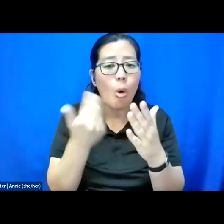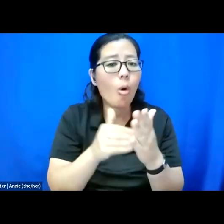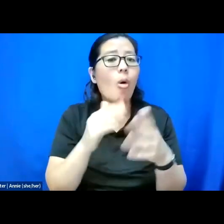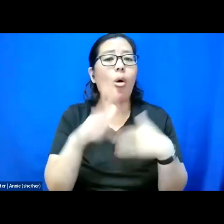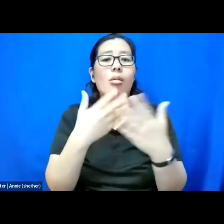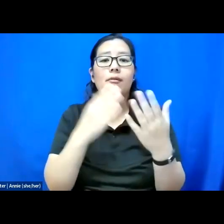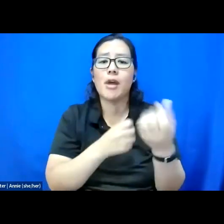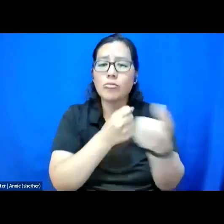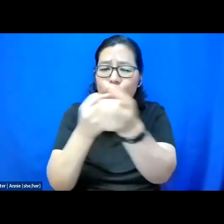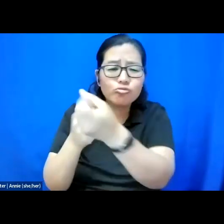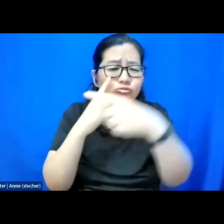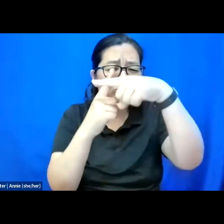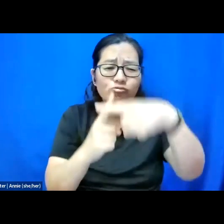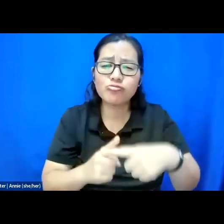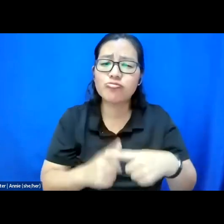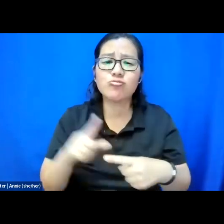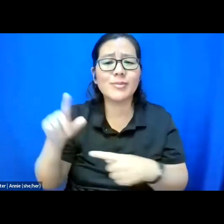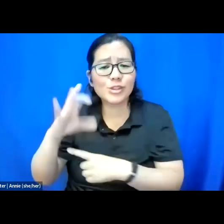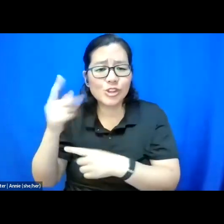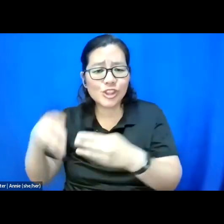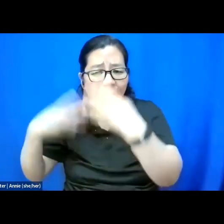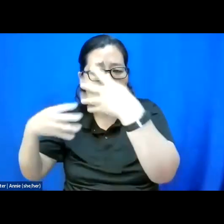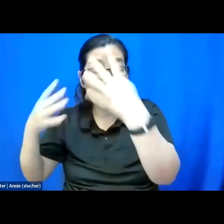Please, if you have questions that you'd like Natasha to respond to,